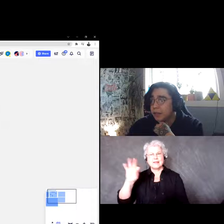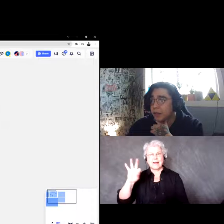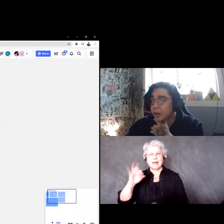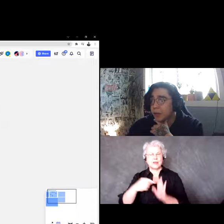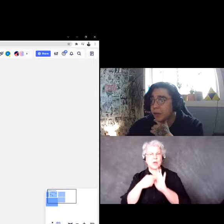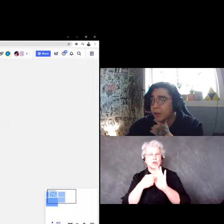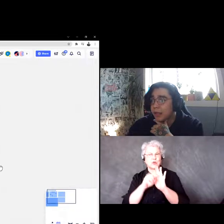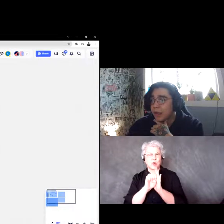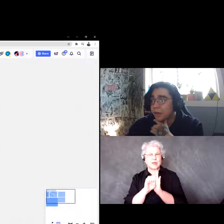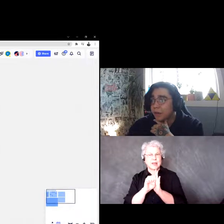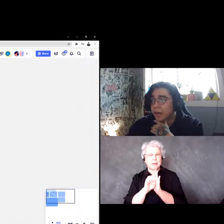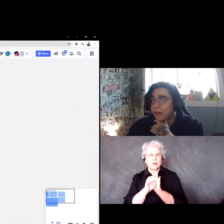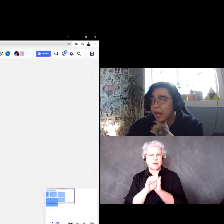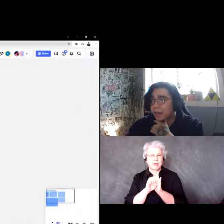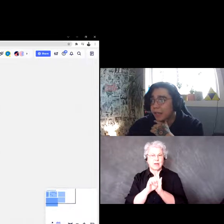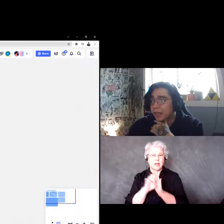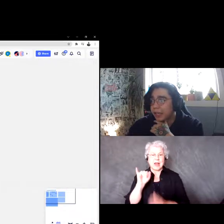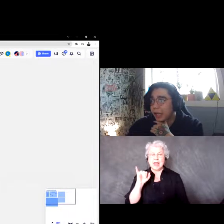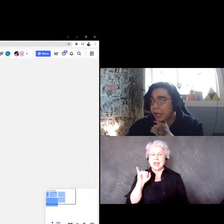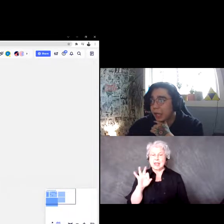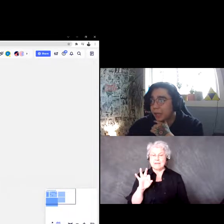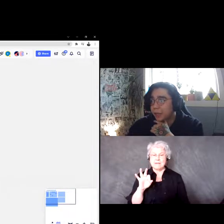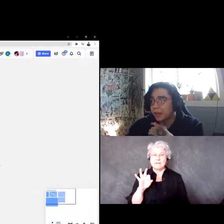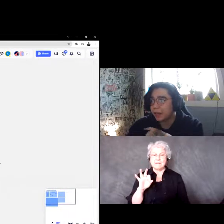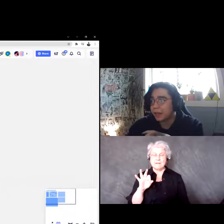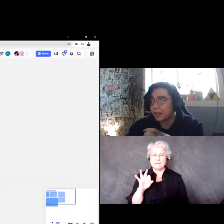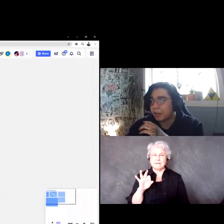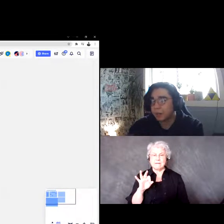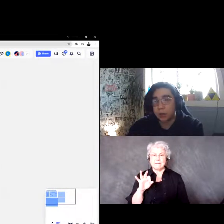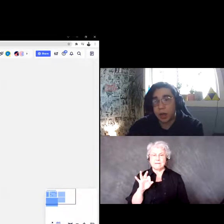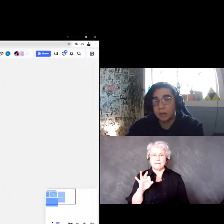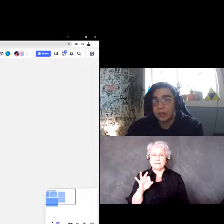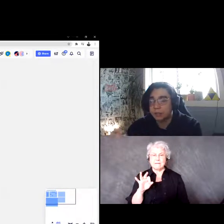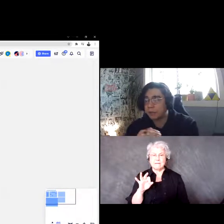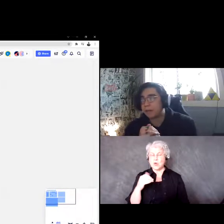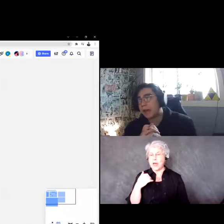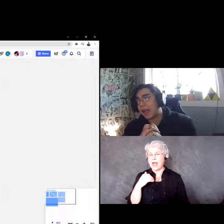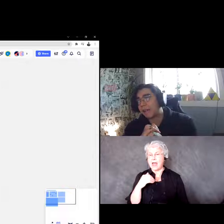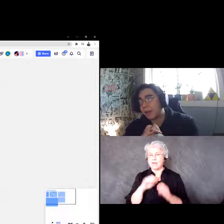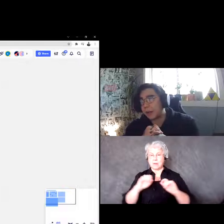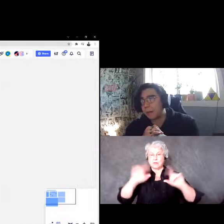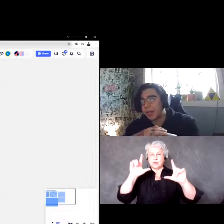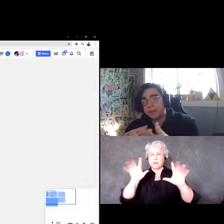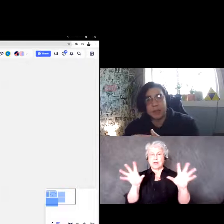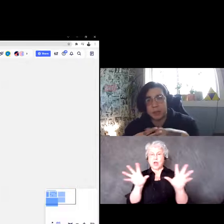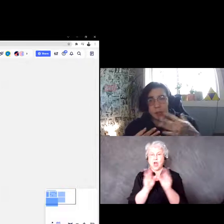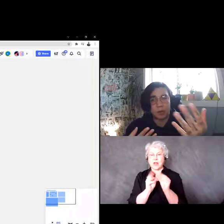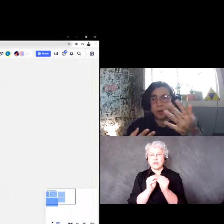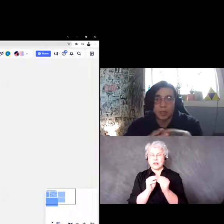So if you’re ever having a virtual conference, or you ever have any videos to go along with